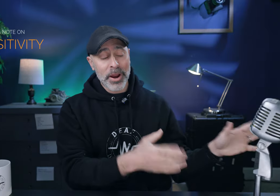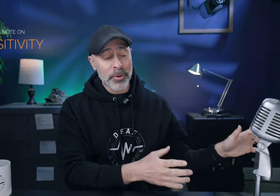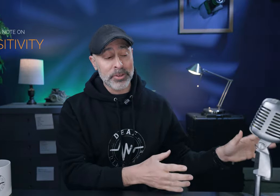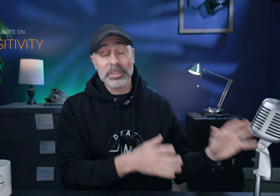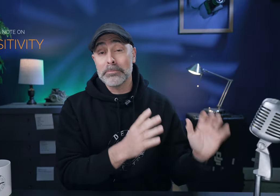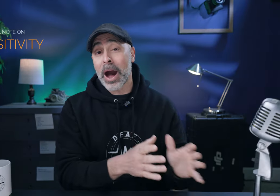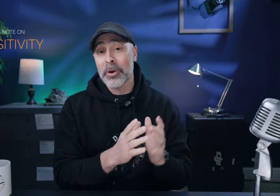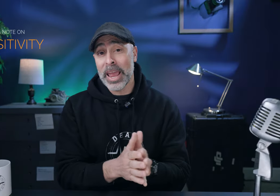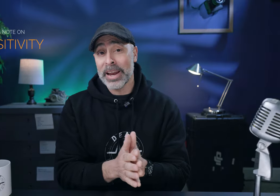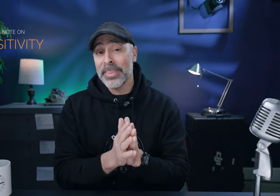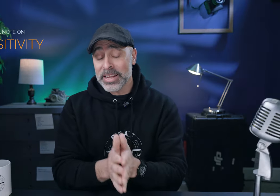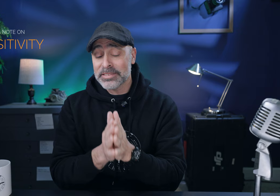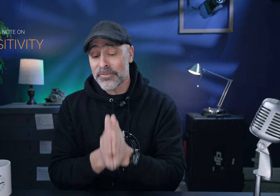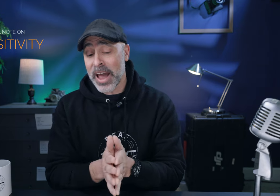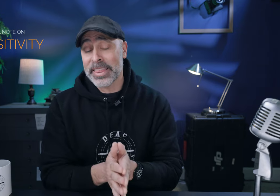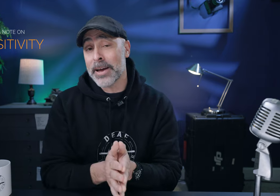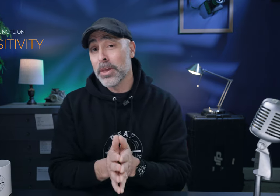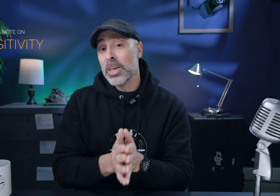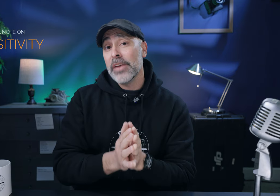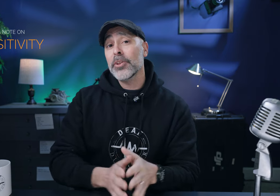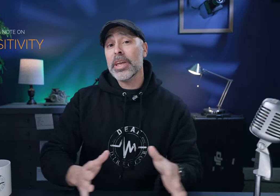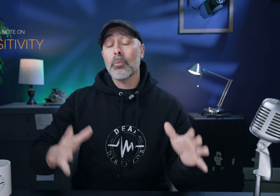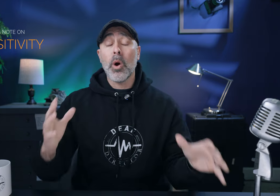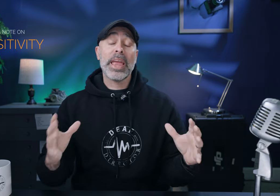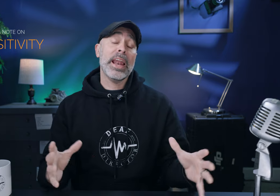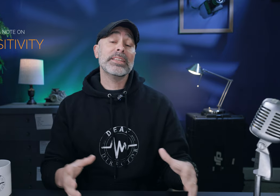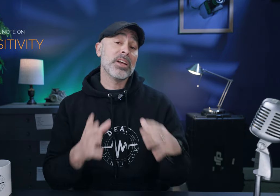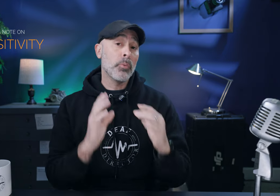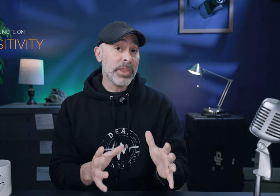I go into this about Canon and that is the fact that if you look at what Canon has done with the